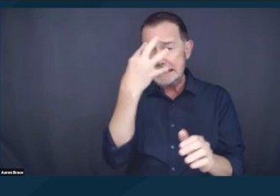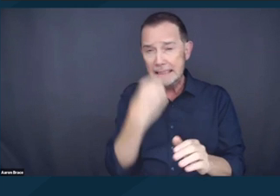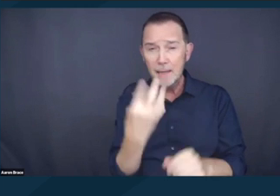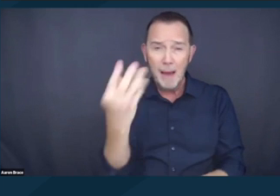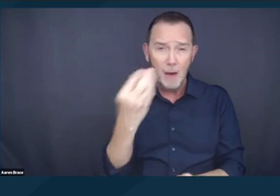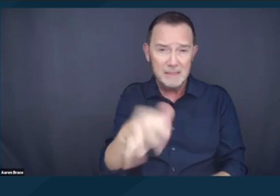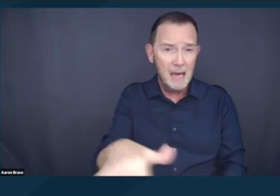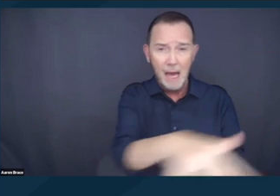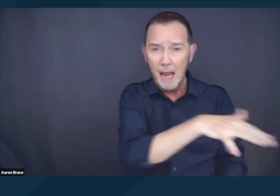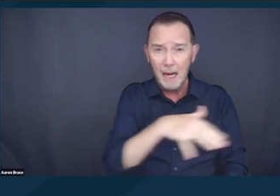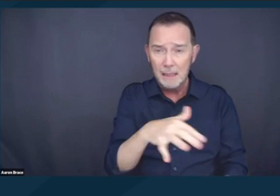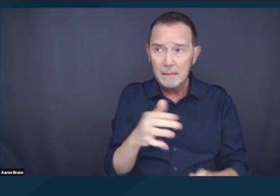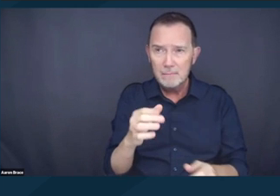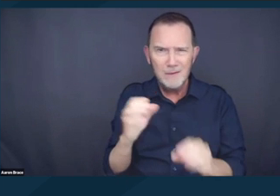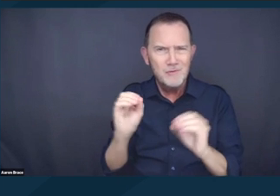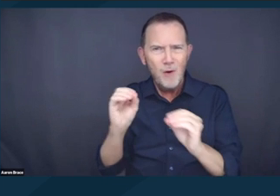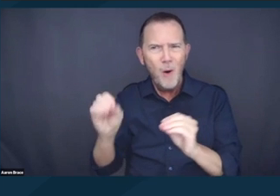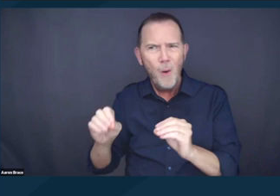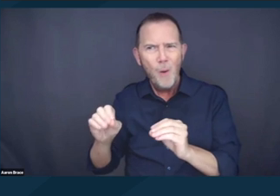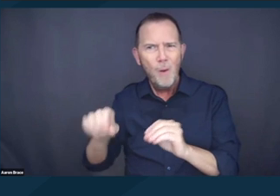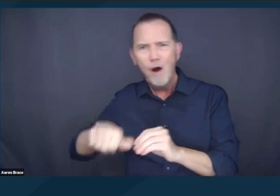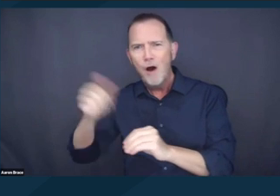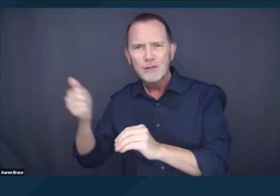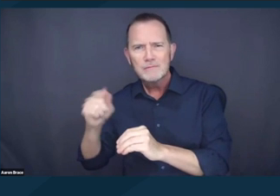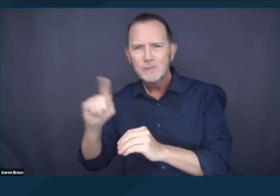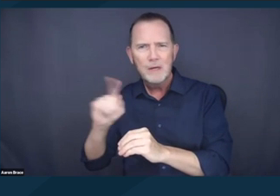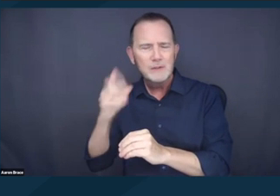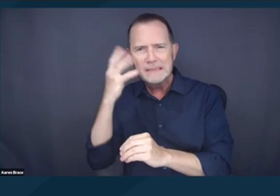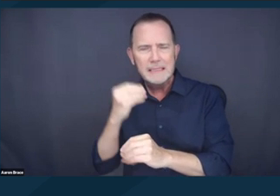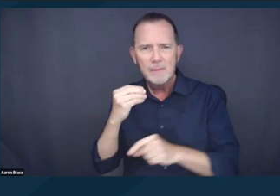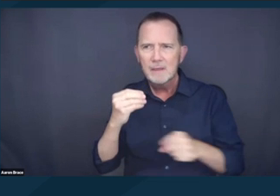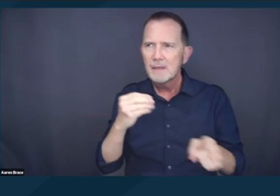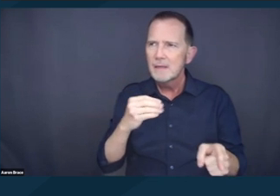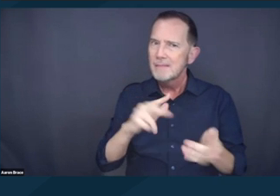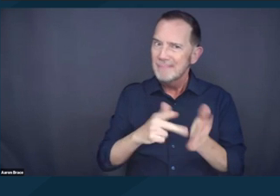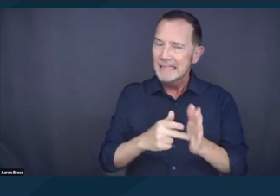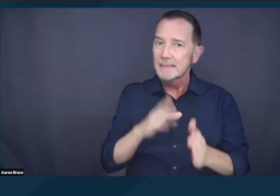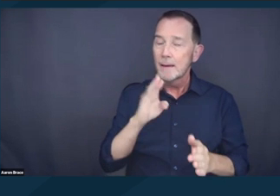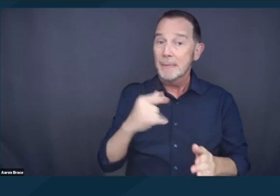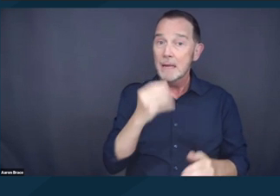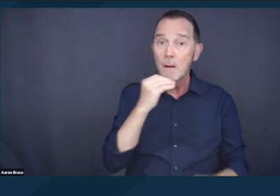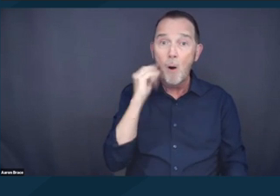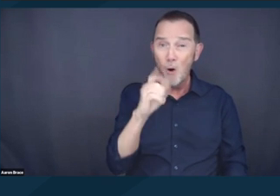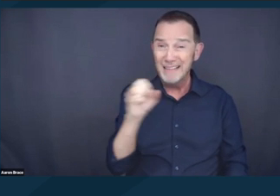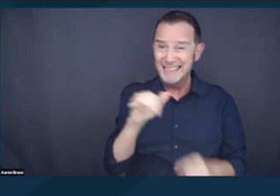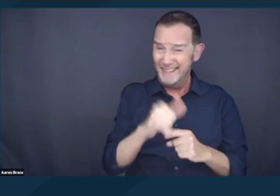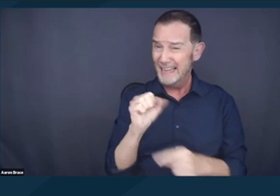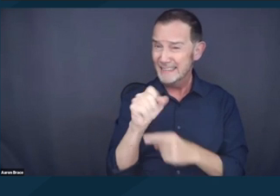criminalizes the status of being homeless in violation of longstanding Supreme Court precedent.